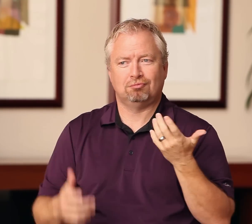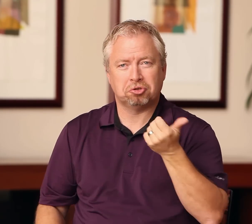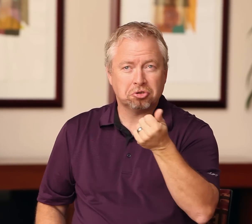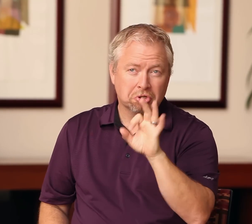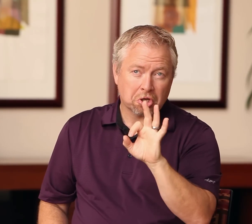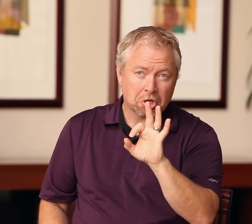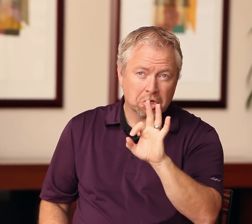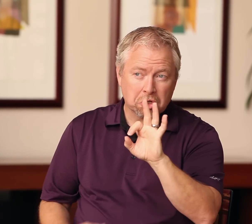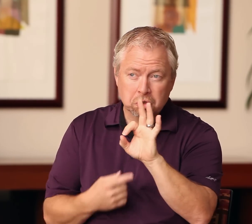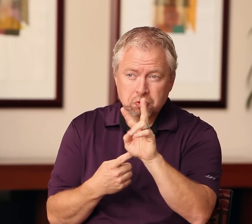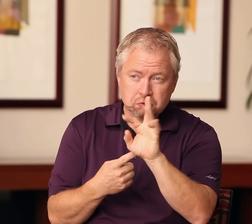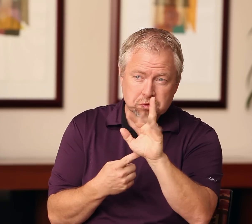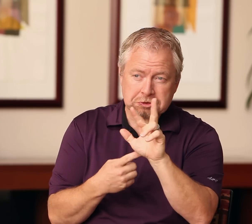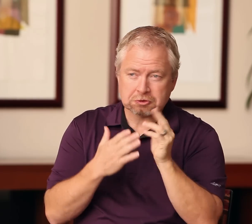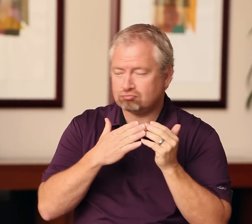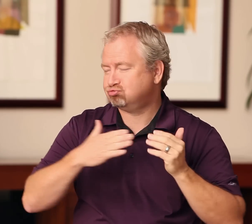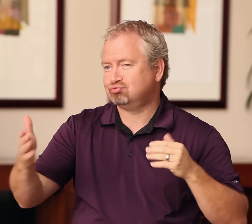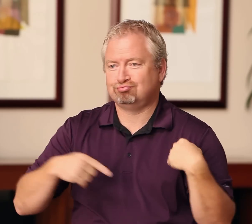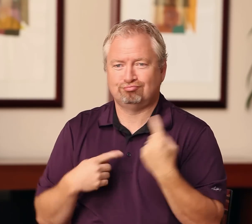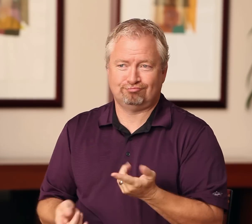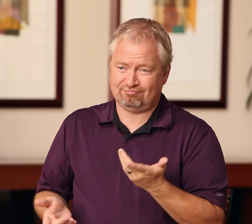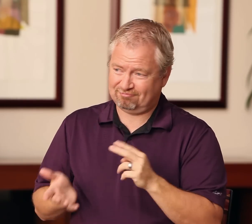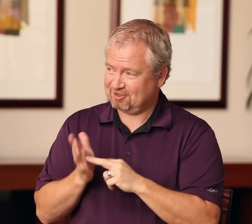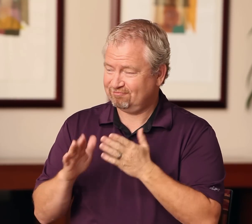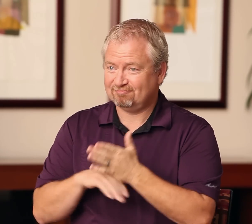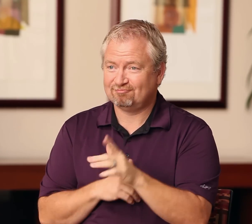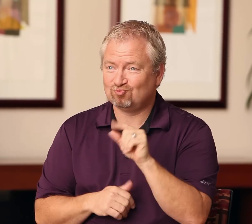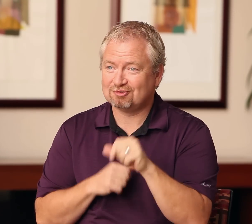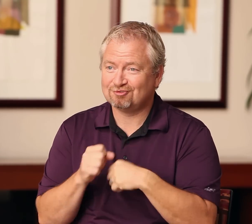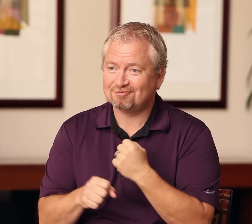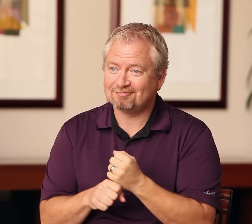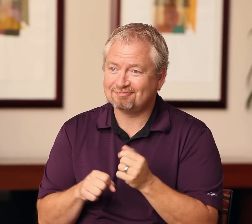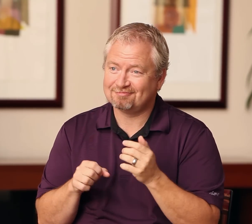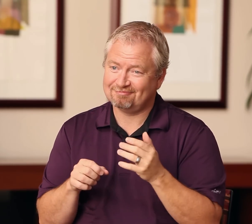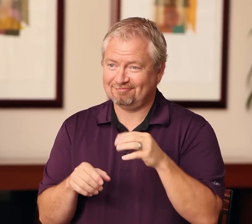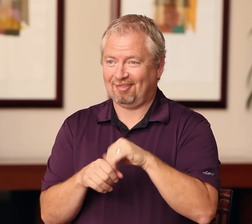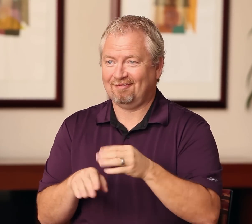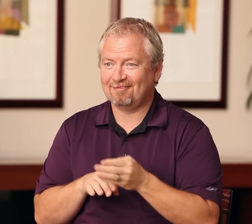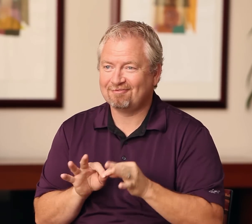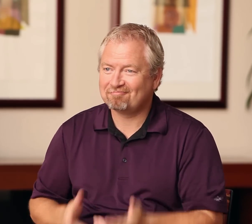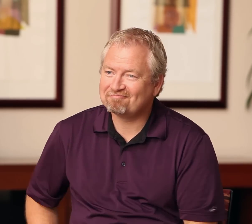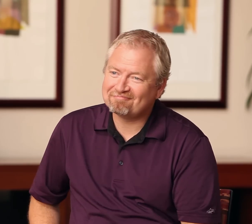1992 or 1993? That’s over 20 years in the interpreting field.